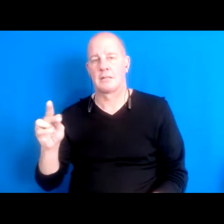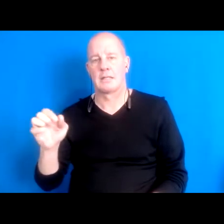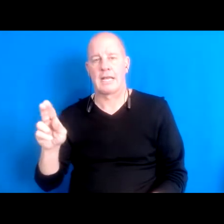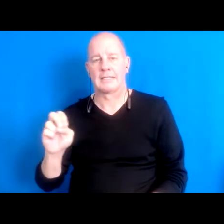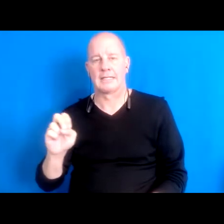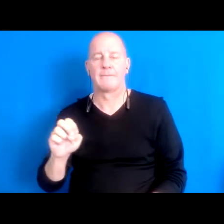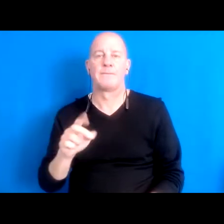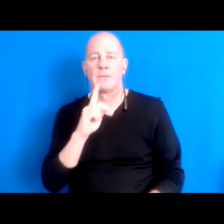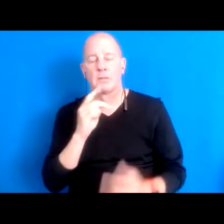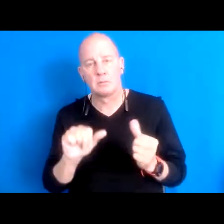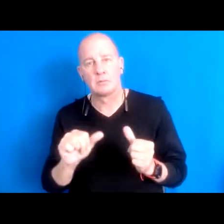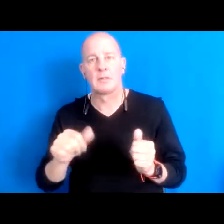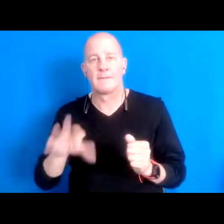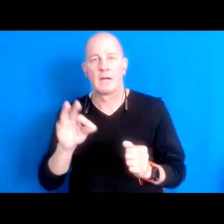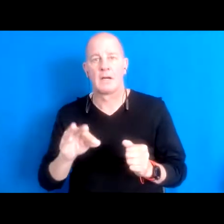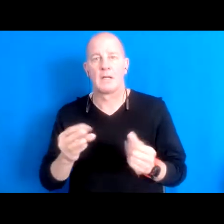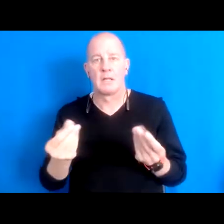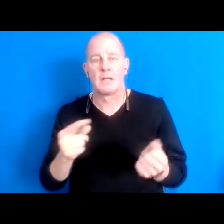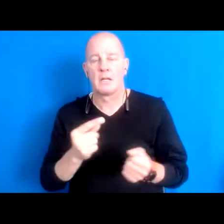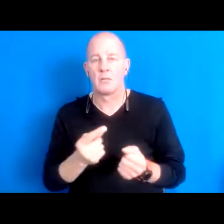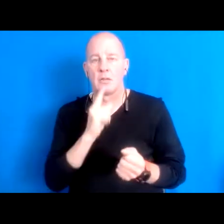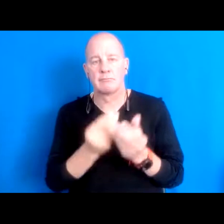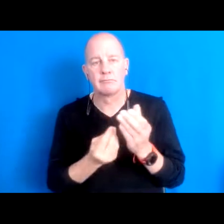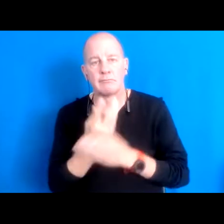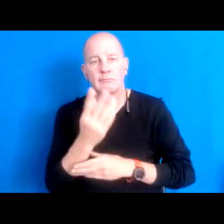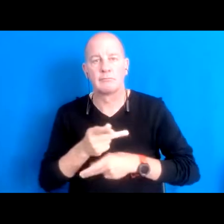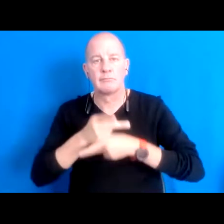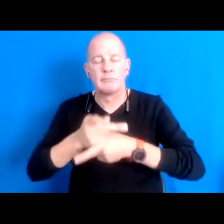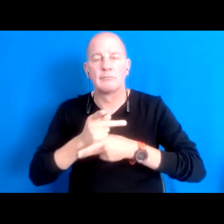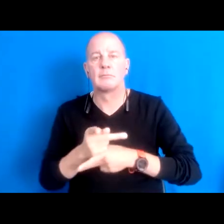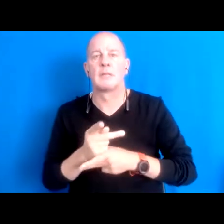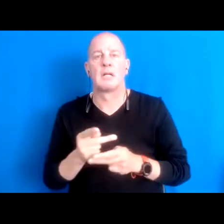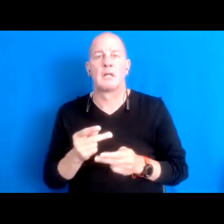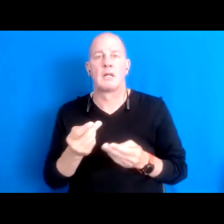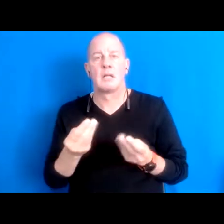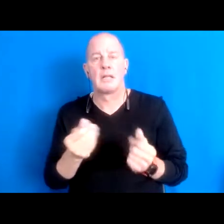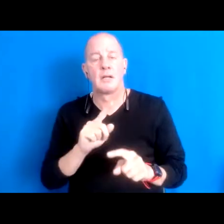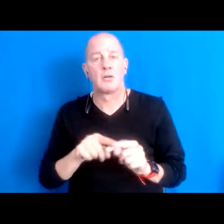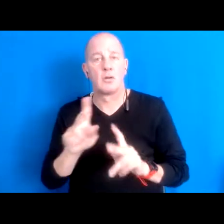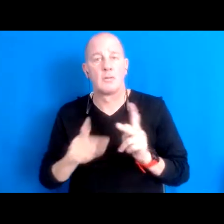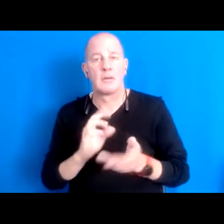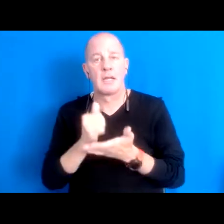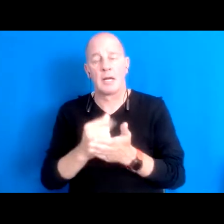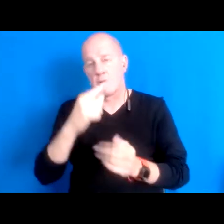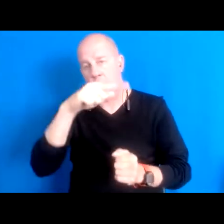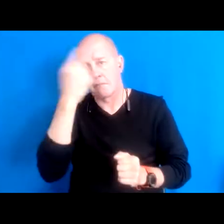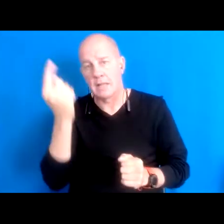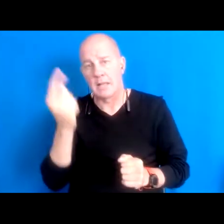15:59:32 land and to nurture community on land and to help reconnect black indigenous and queer folks to land, as a source of power and source of healing.